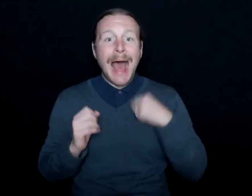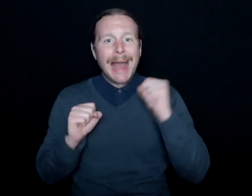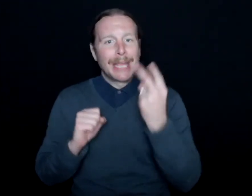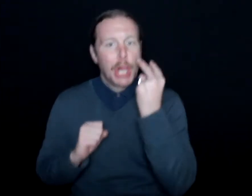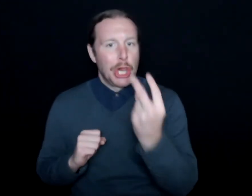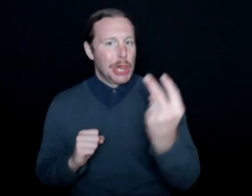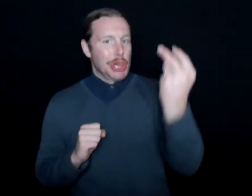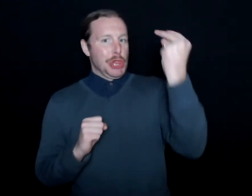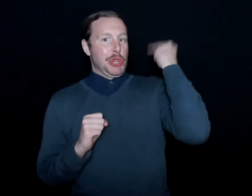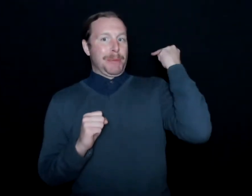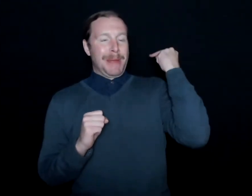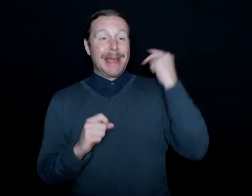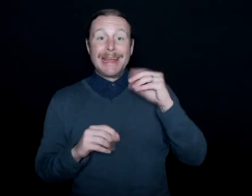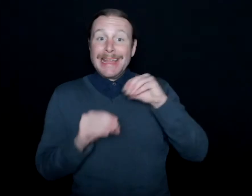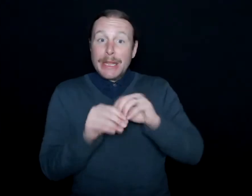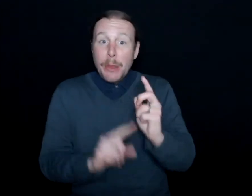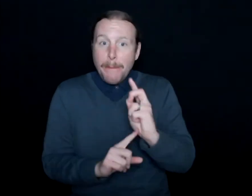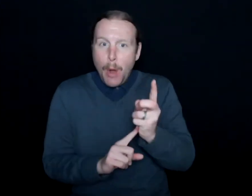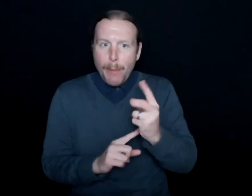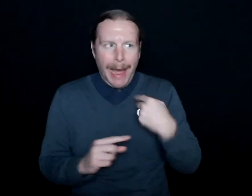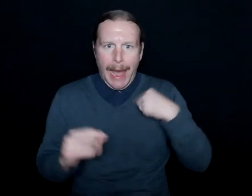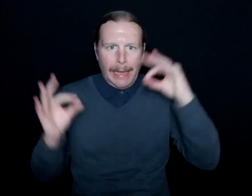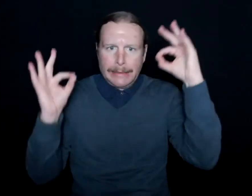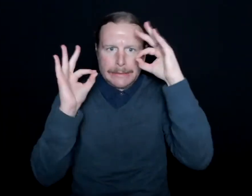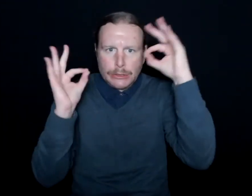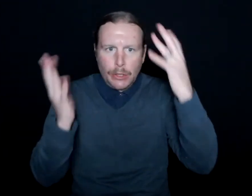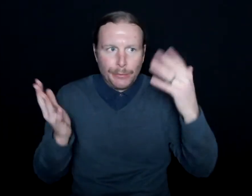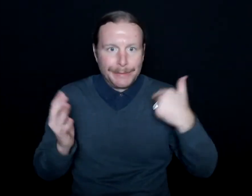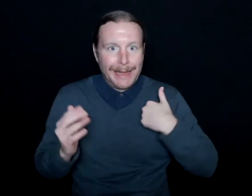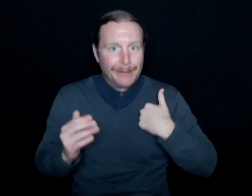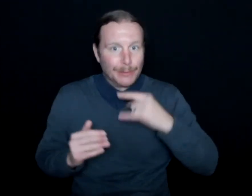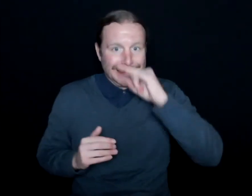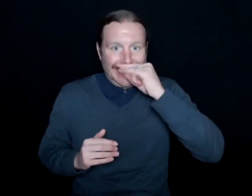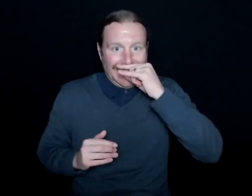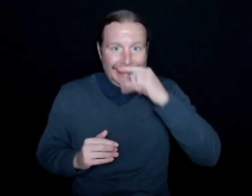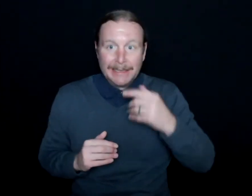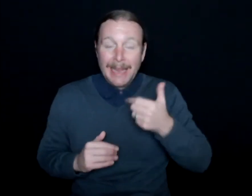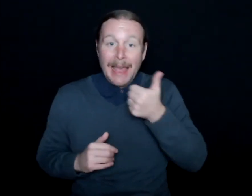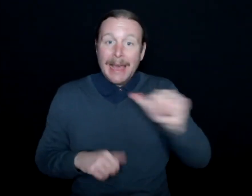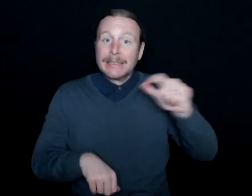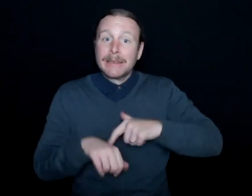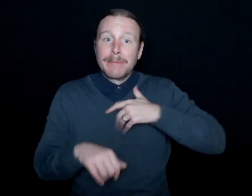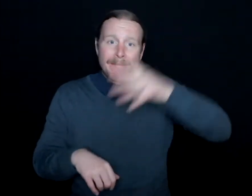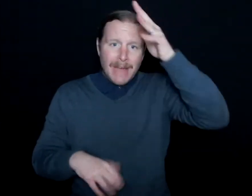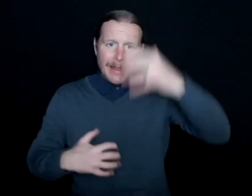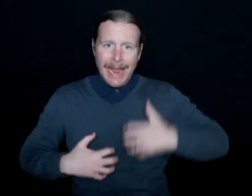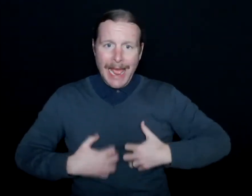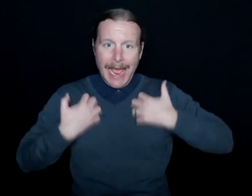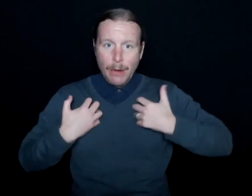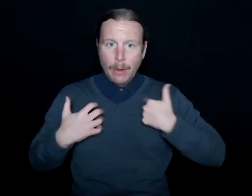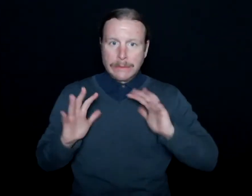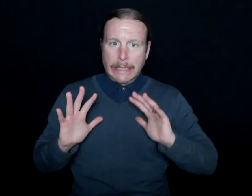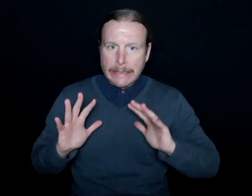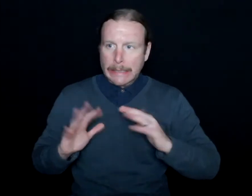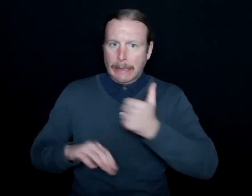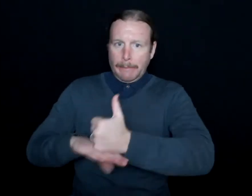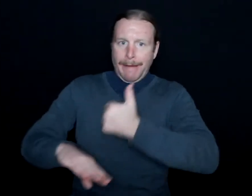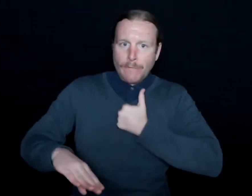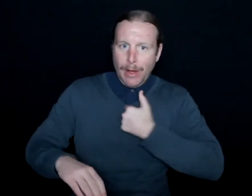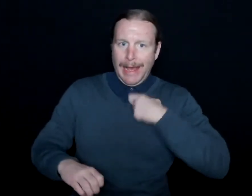In the moment, I didn't know. Any time my dad was angry, it was like, oh, it's my fault. I need to fix it.